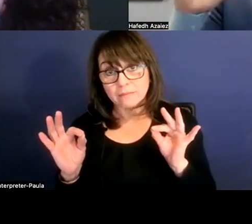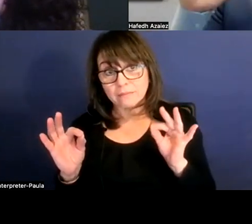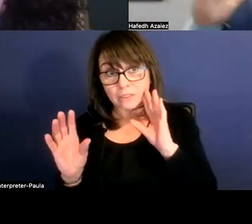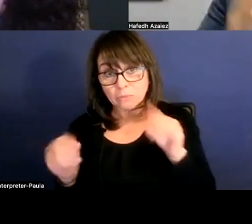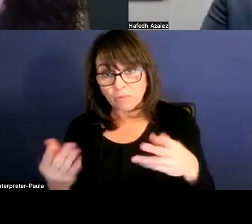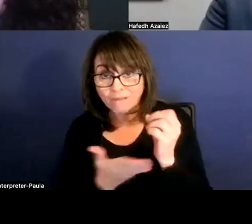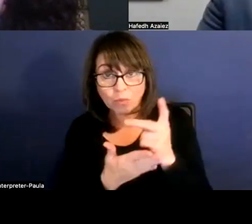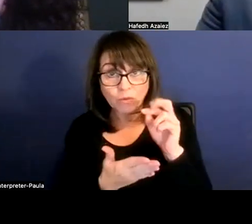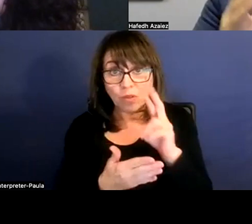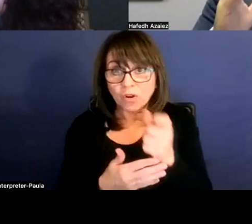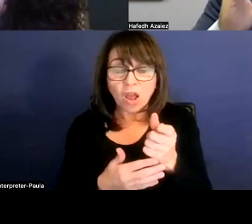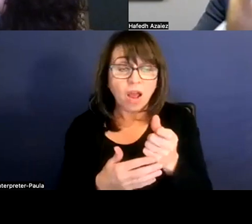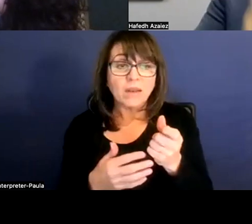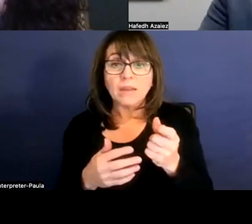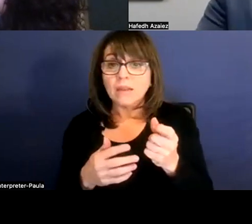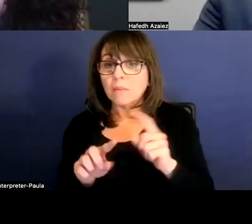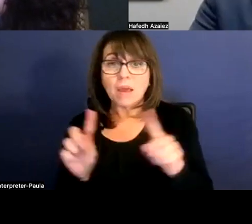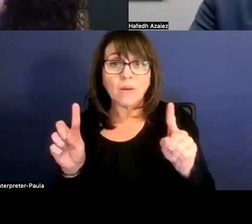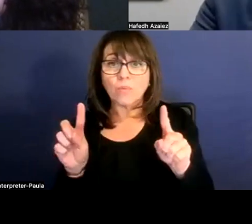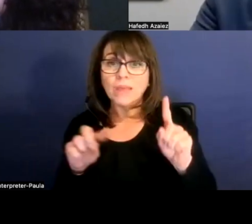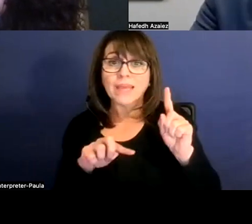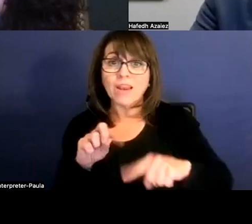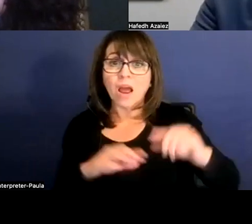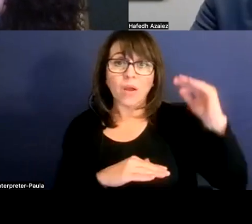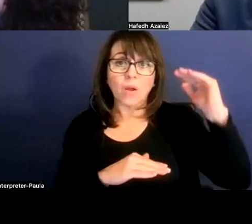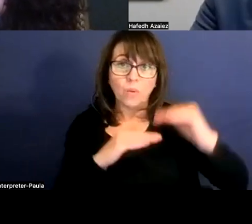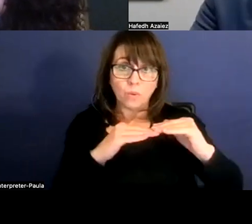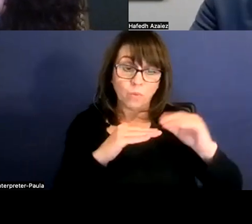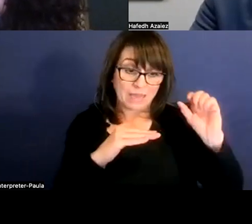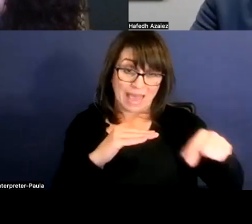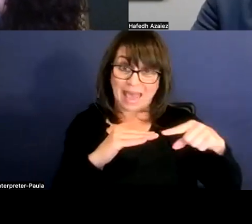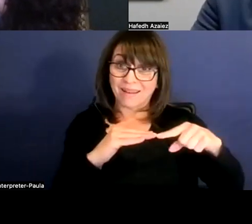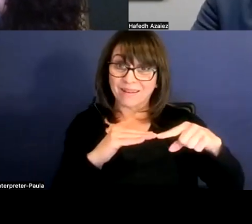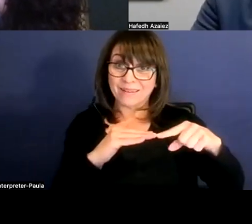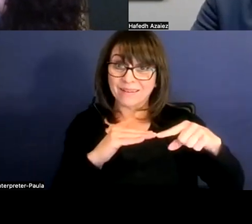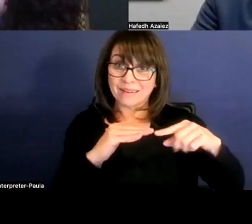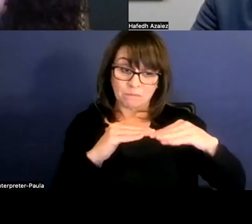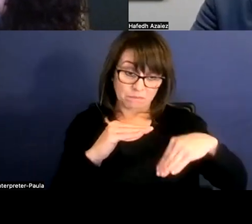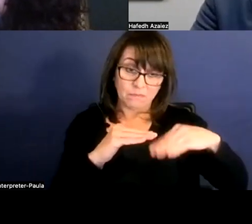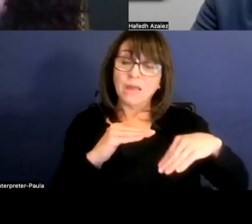But like we can go to a certain level, but we have to be careful how much we can go.